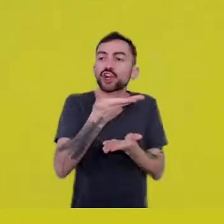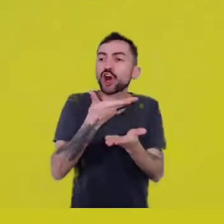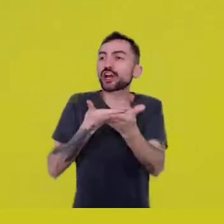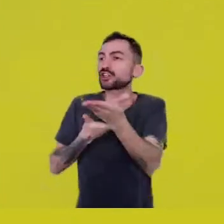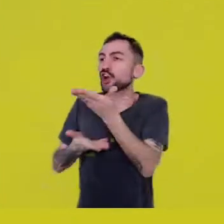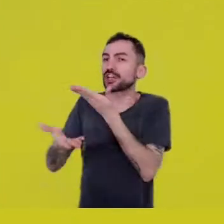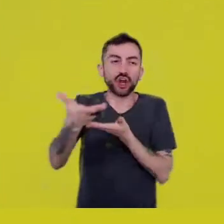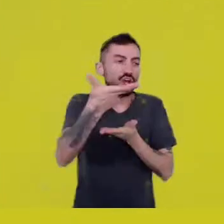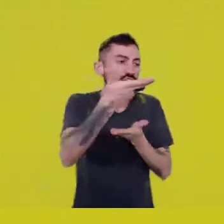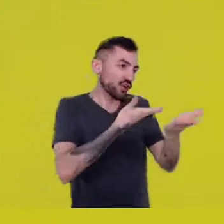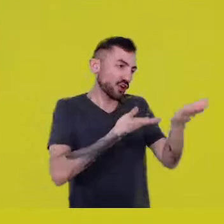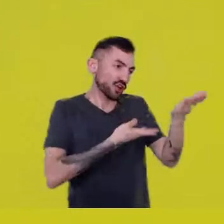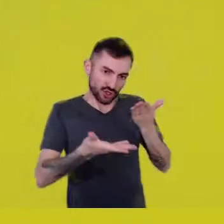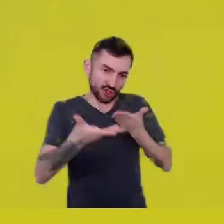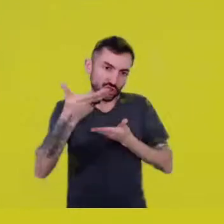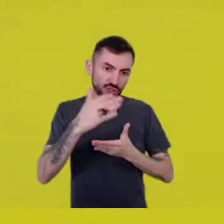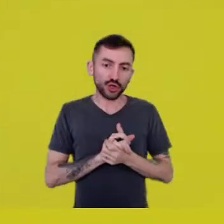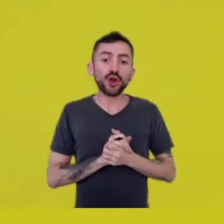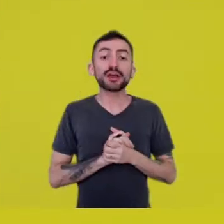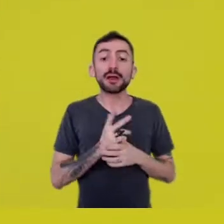It’s a communion of beings